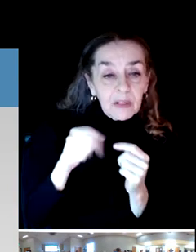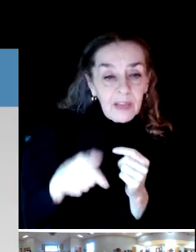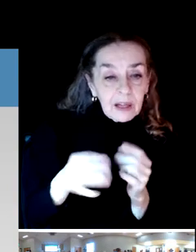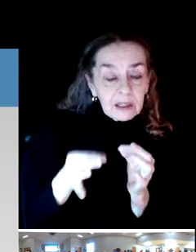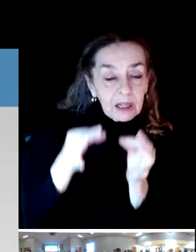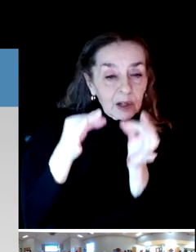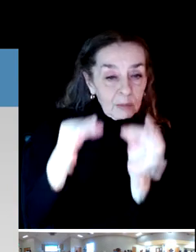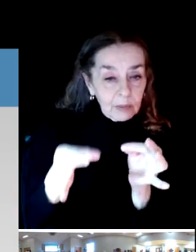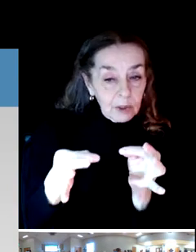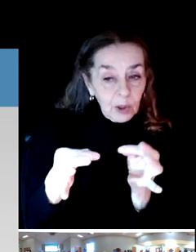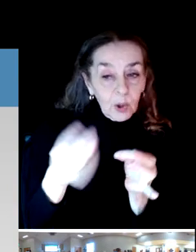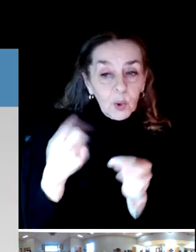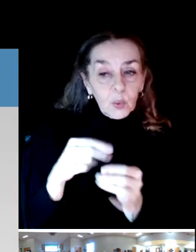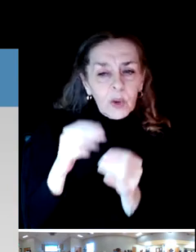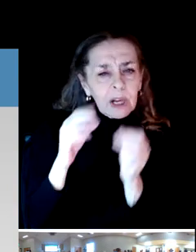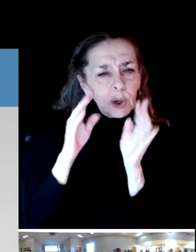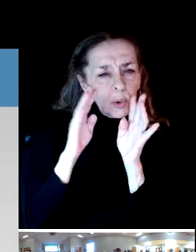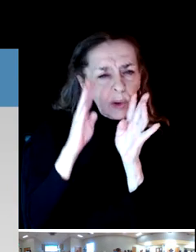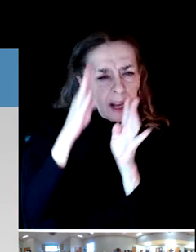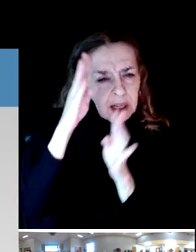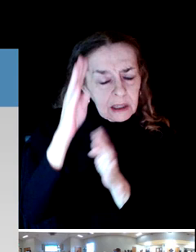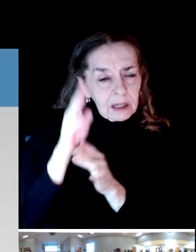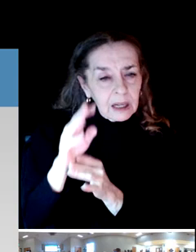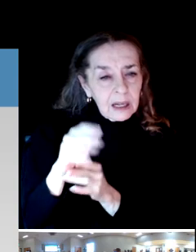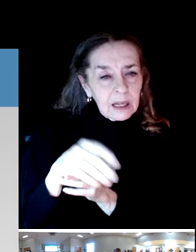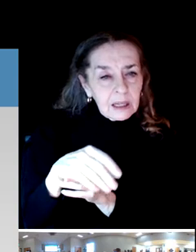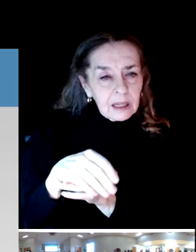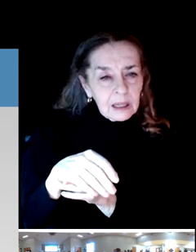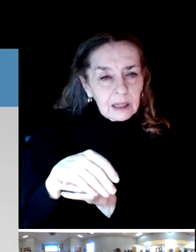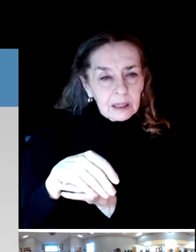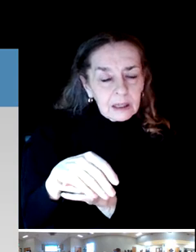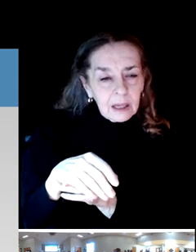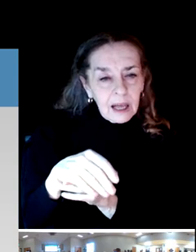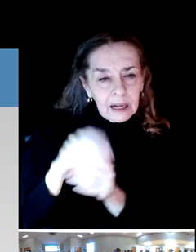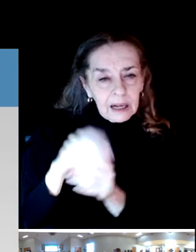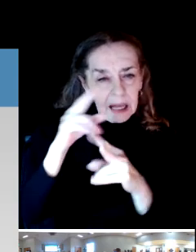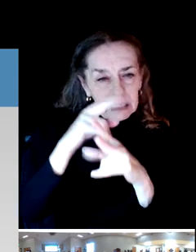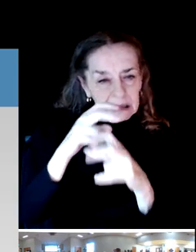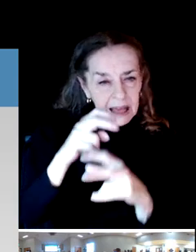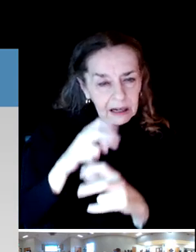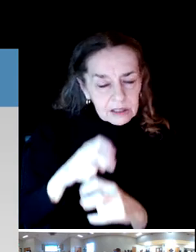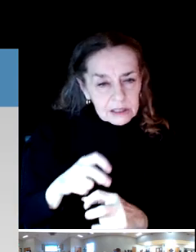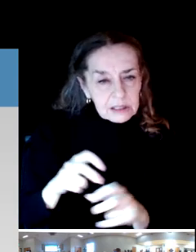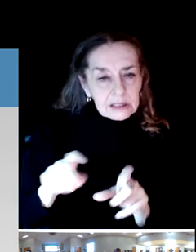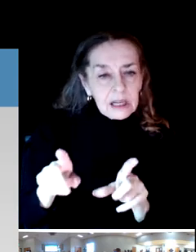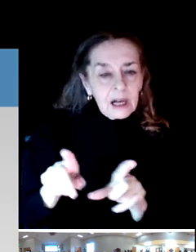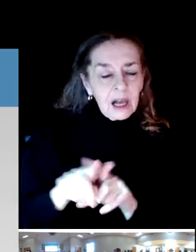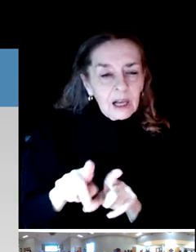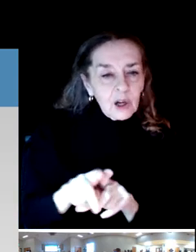We created a SWOT analysis on a survey and we also entertain staff to come and talk with